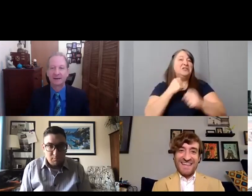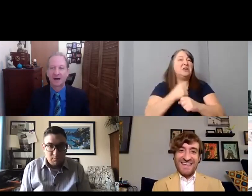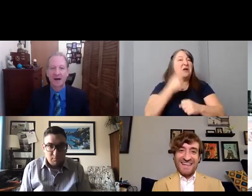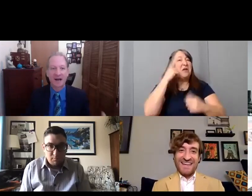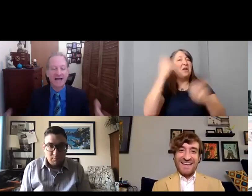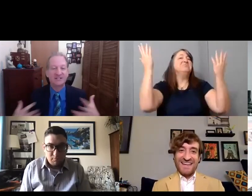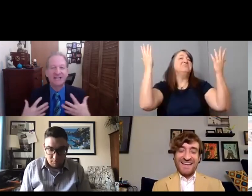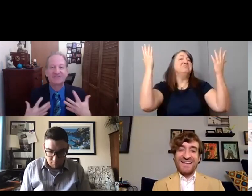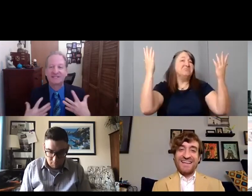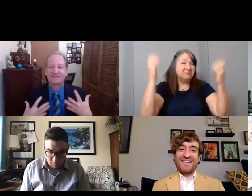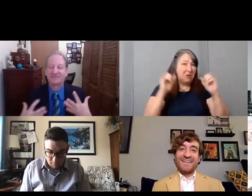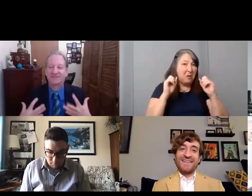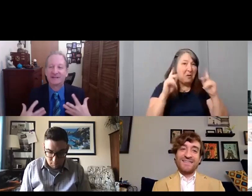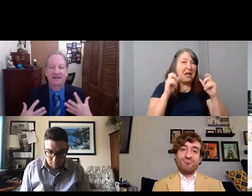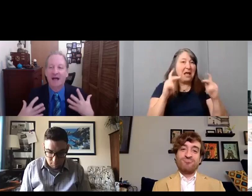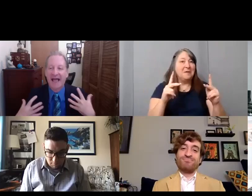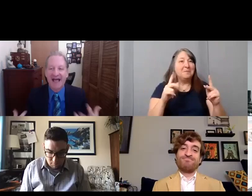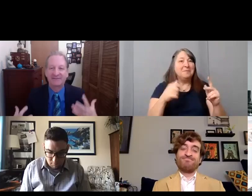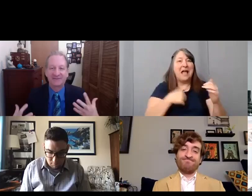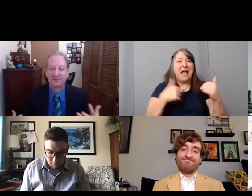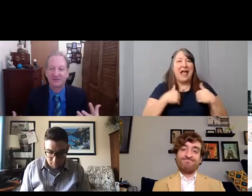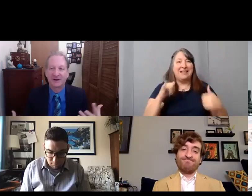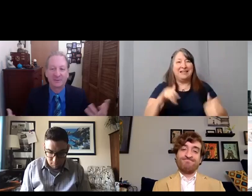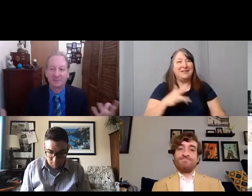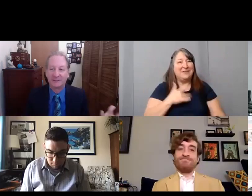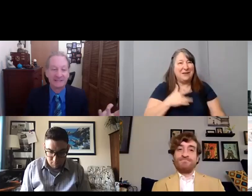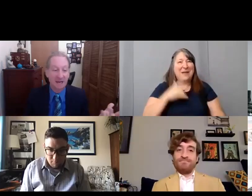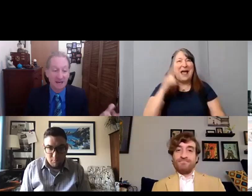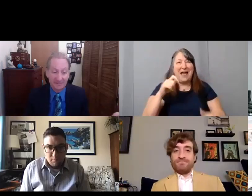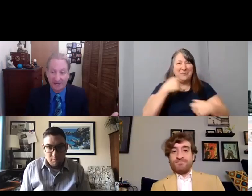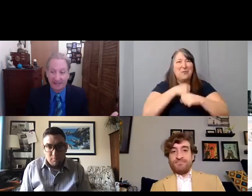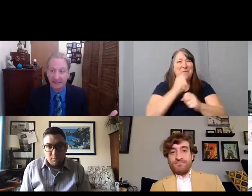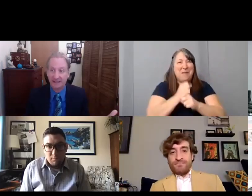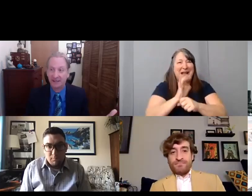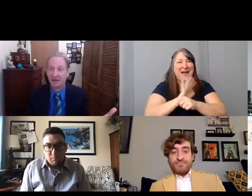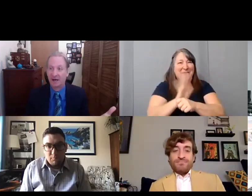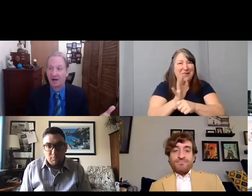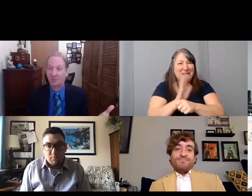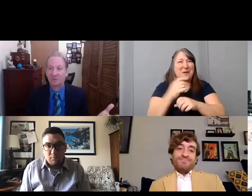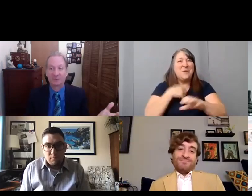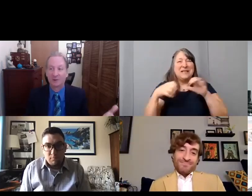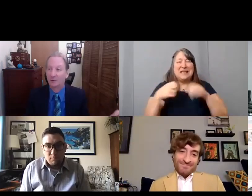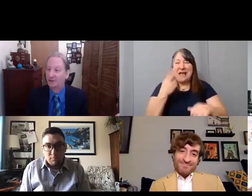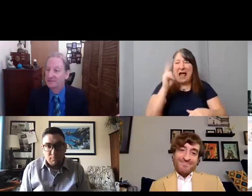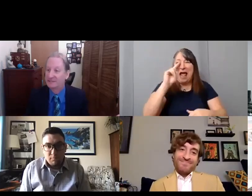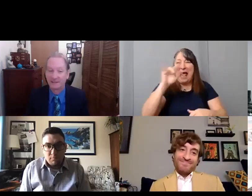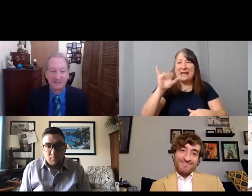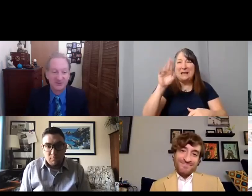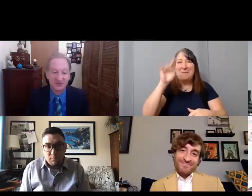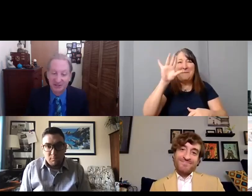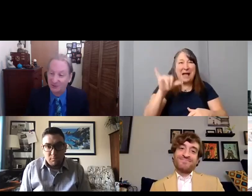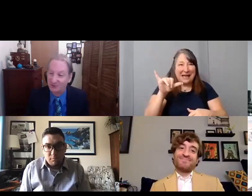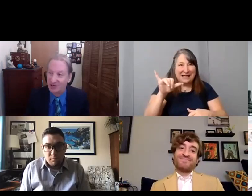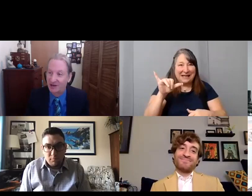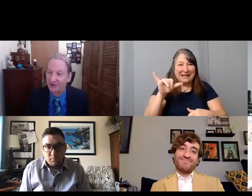I just had this feeling I have to do a film and we did Honey Bunny with Blair Williamson and Suzie Schallert